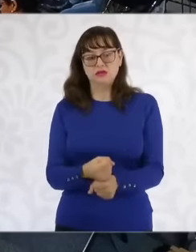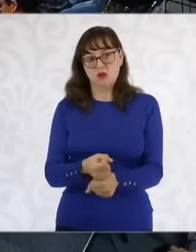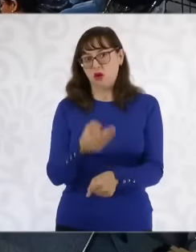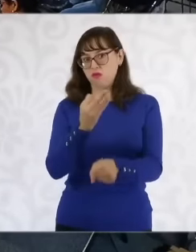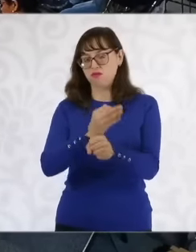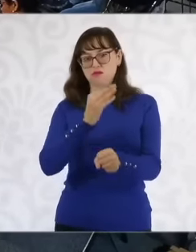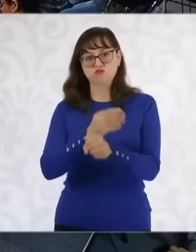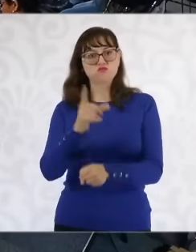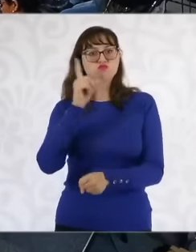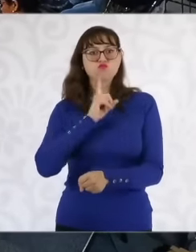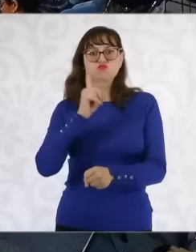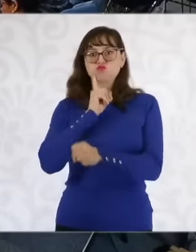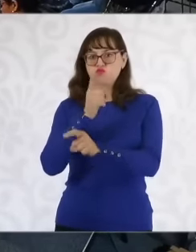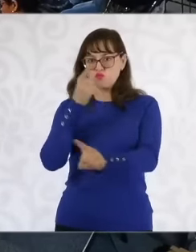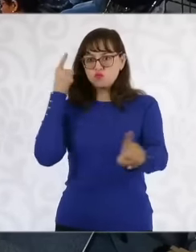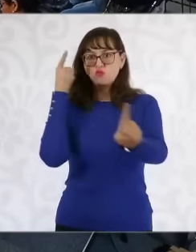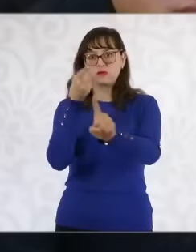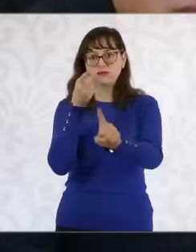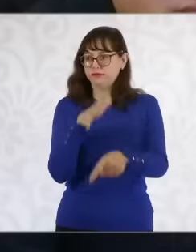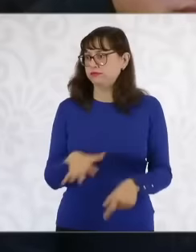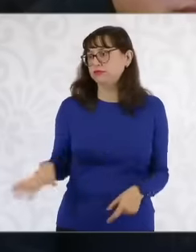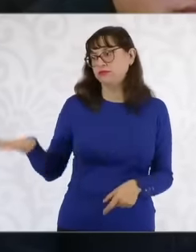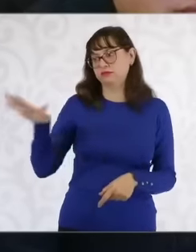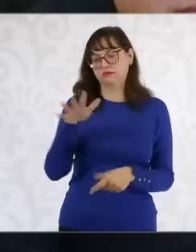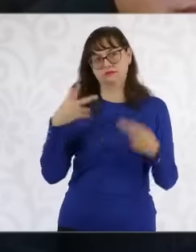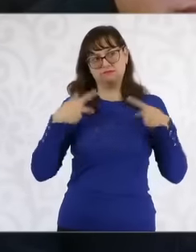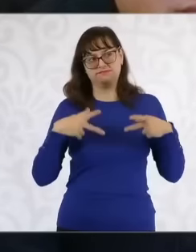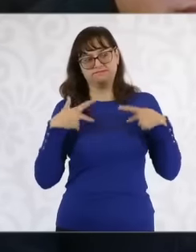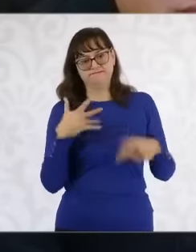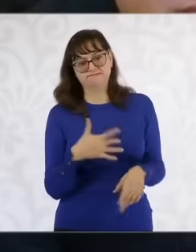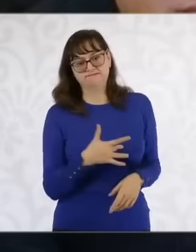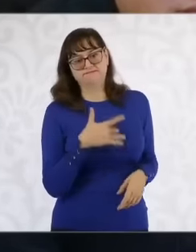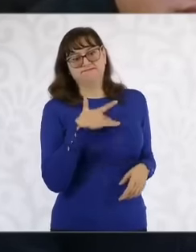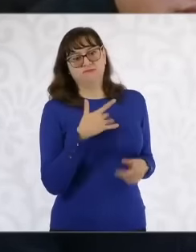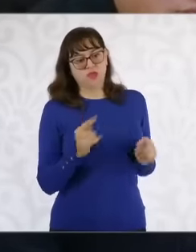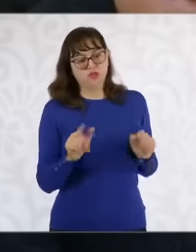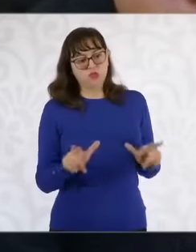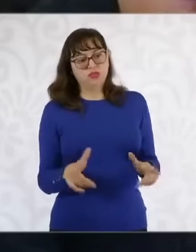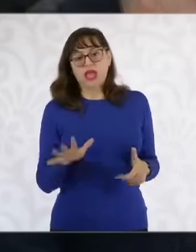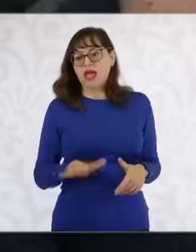one of the demands of the Tux Lecas and in general of the Chiapas, also with this increase in